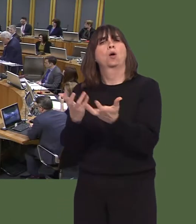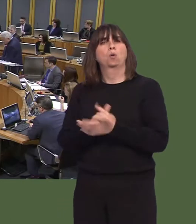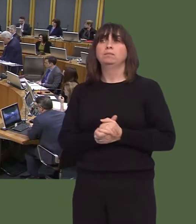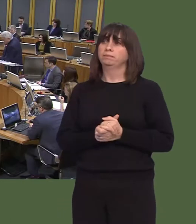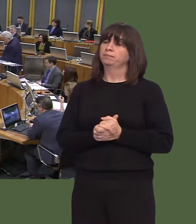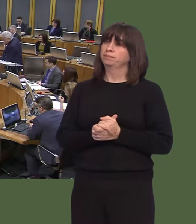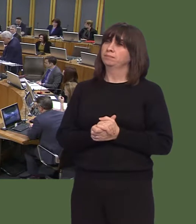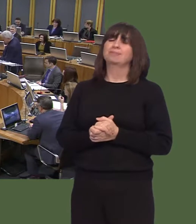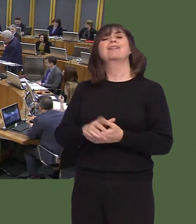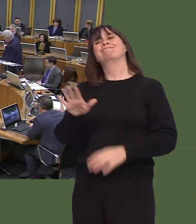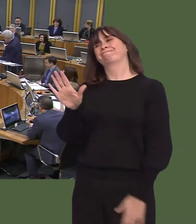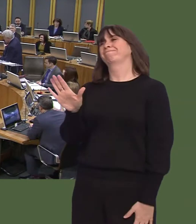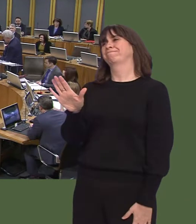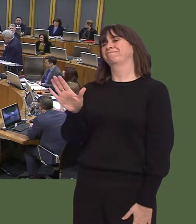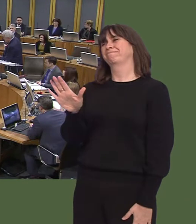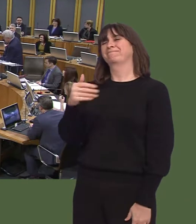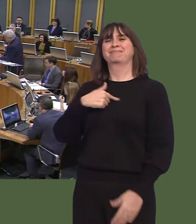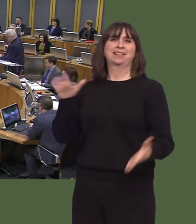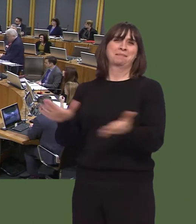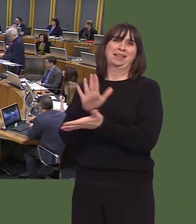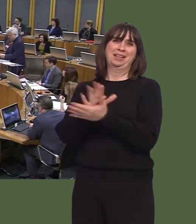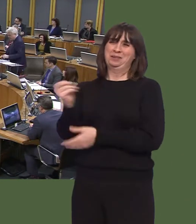Carwyn Jones AM: Can I say what a pleasure it is to see the Member here?